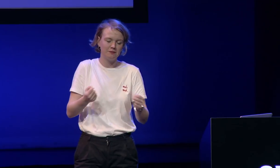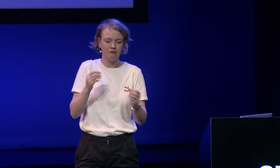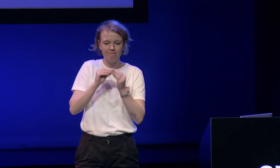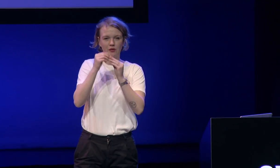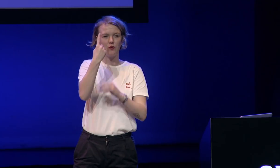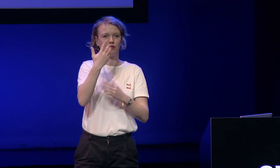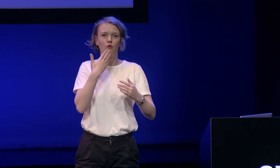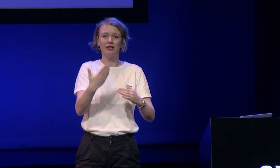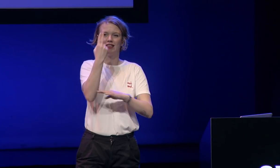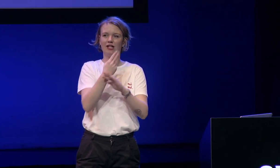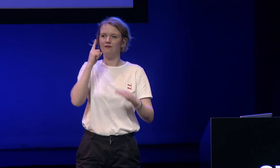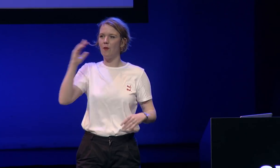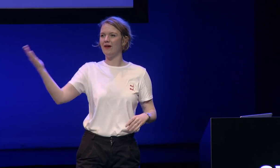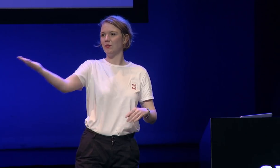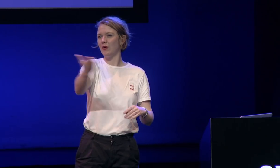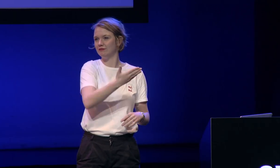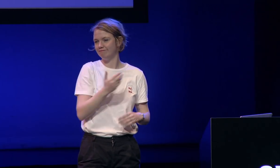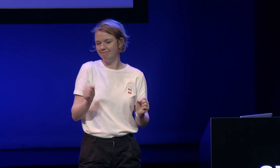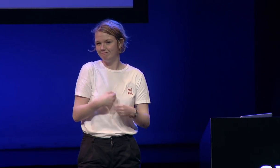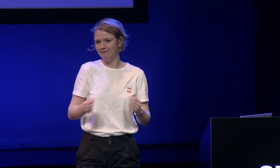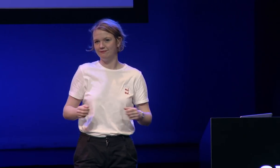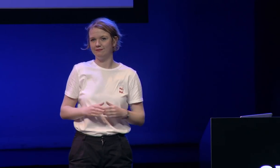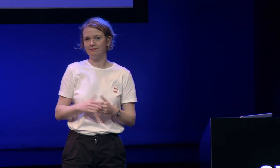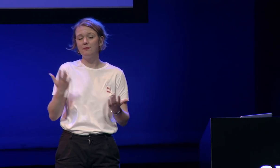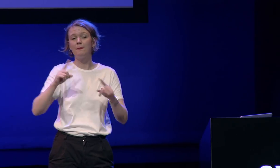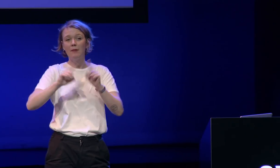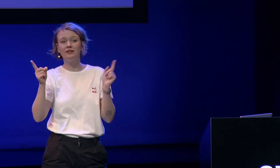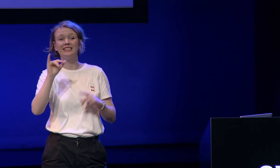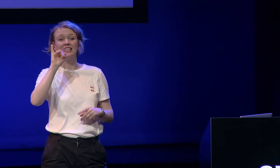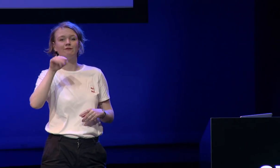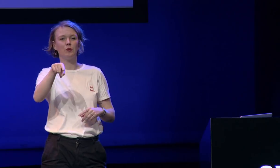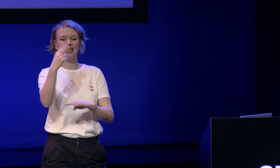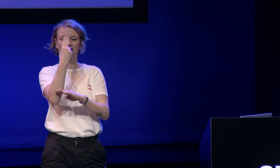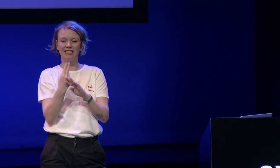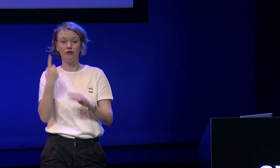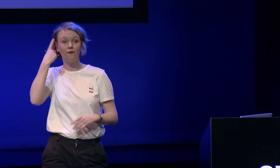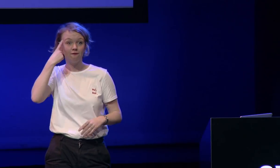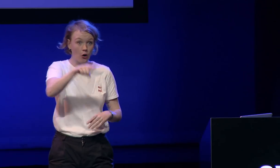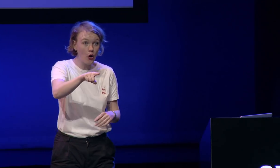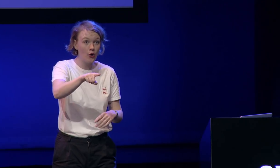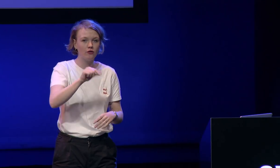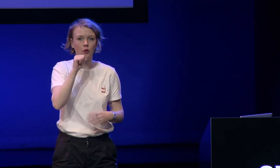and it's impossible to create one design for everybody but if you design for